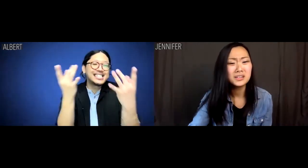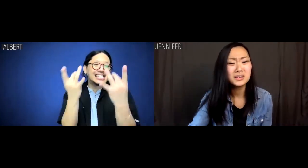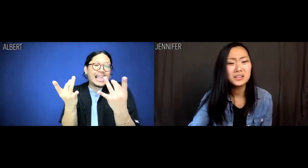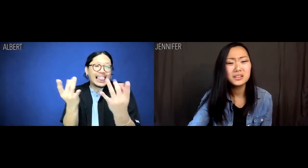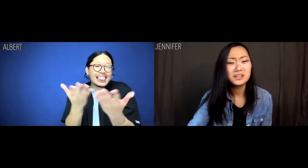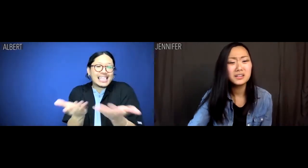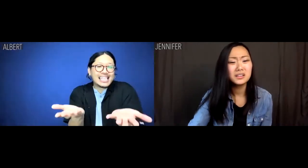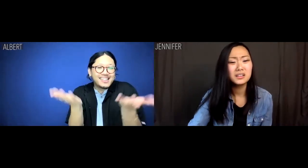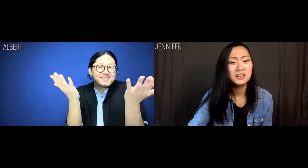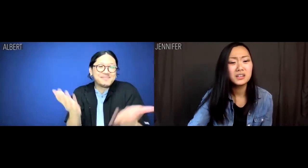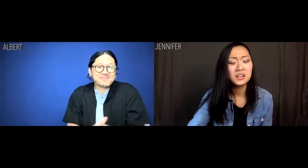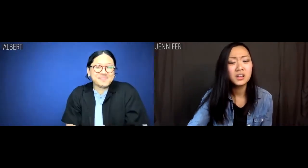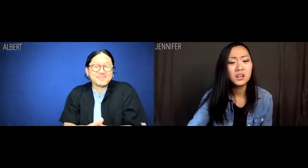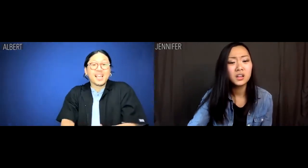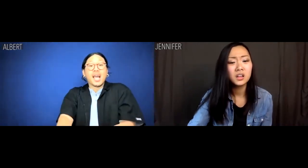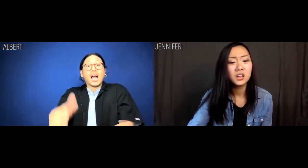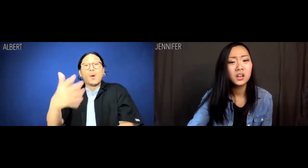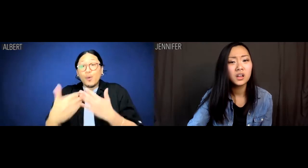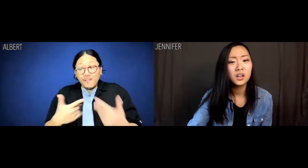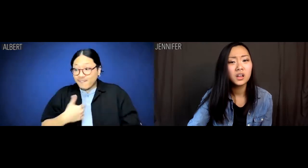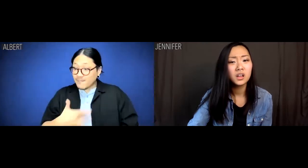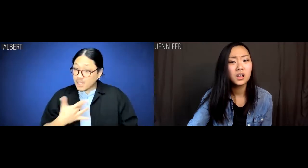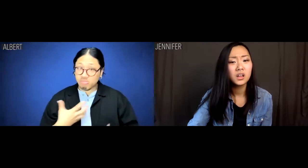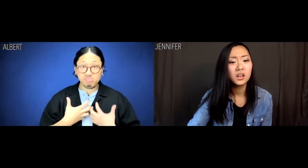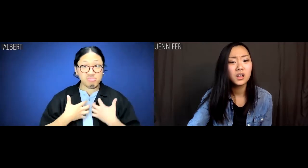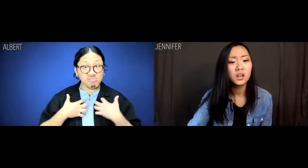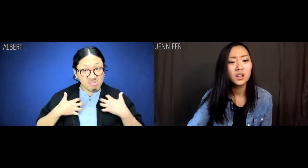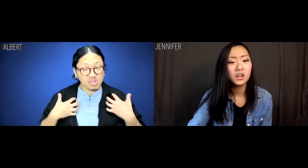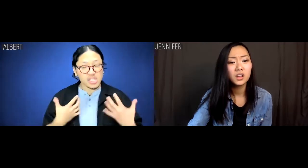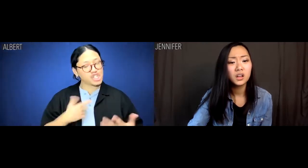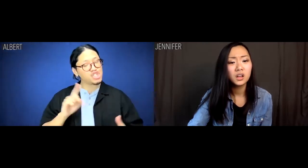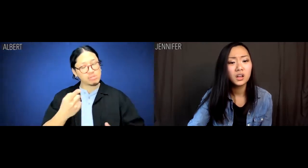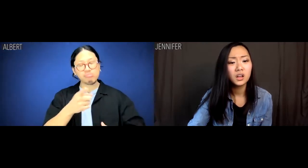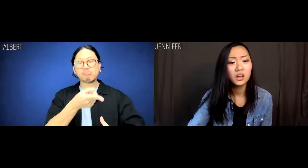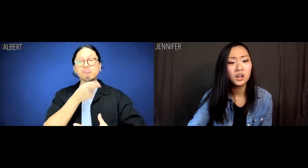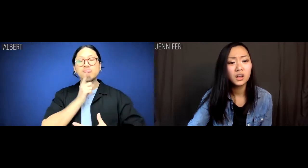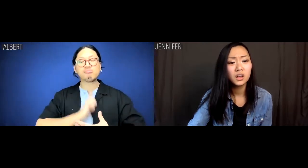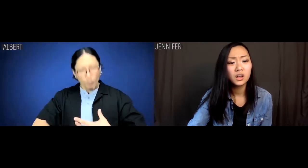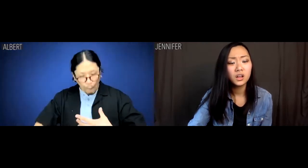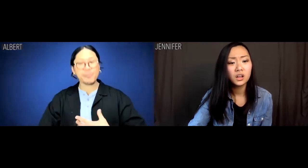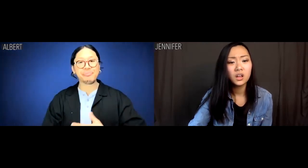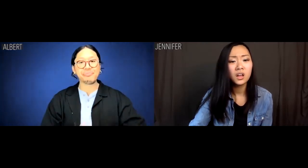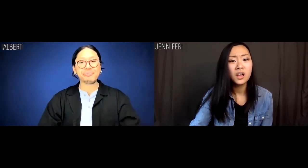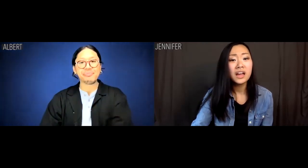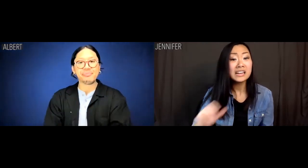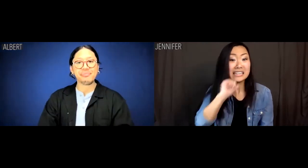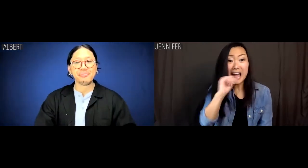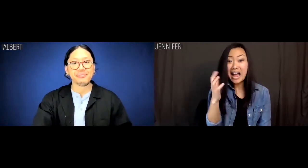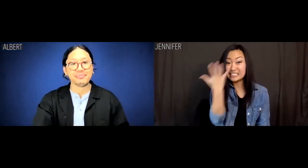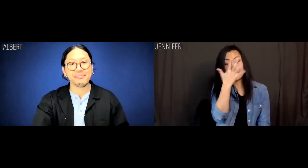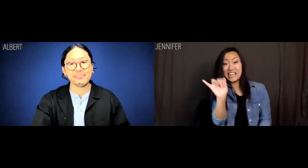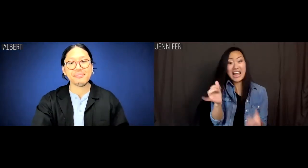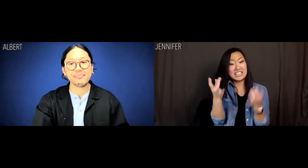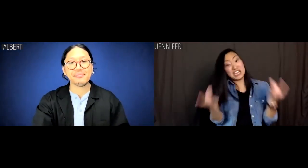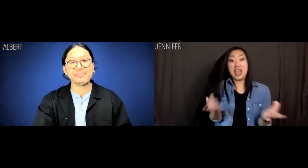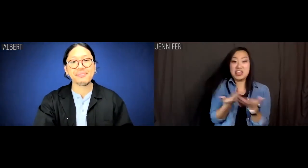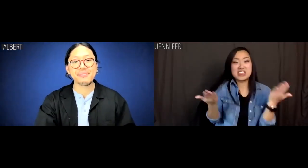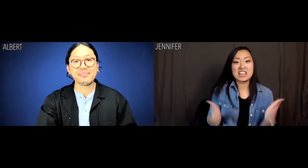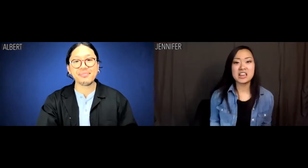Albert: It's a Zen thing. Whenever I feel myself getting angry, I just swallow. Jennifer: That doesn't sound like a Zen thing.